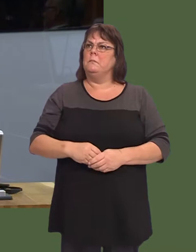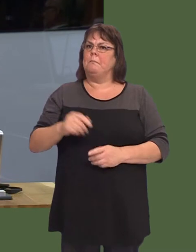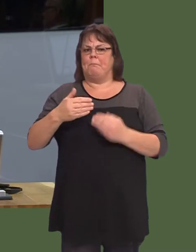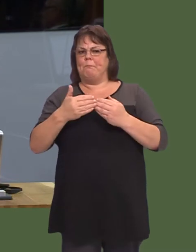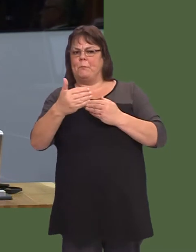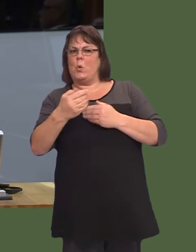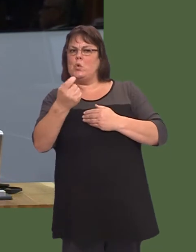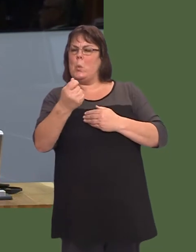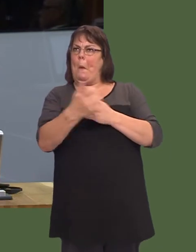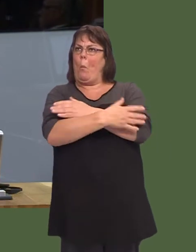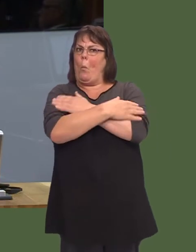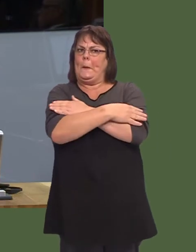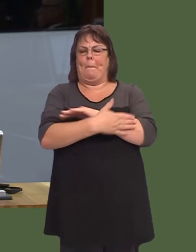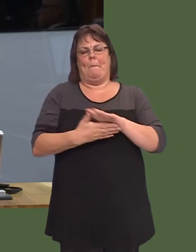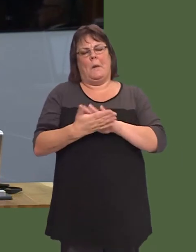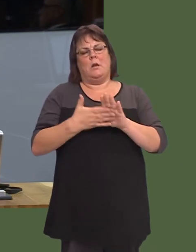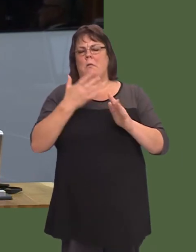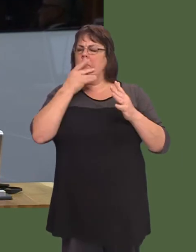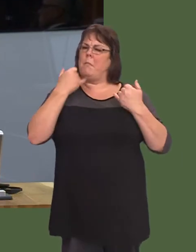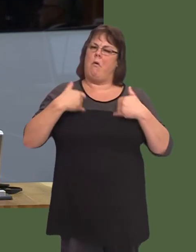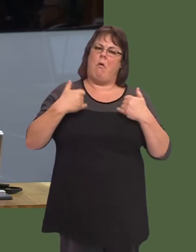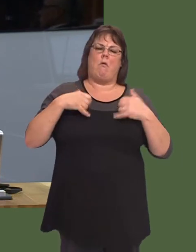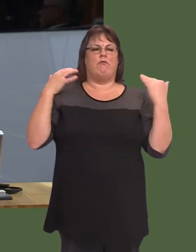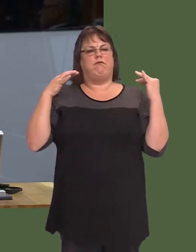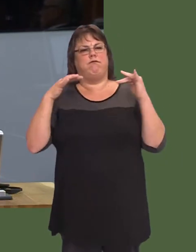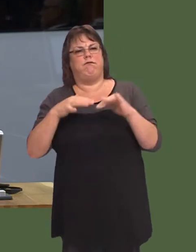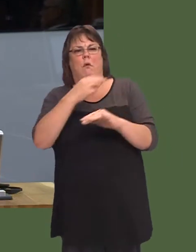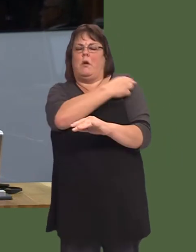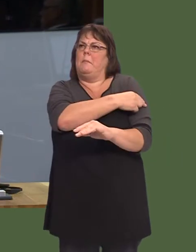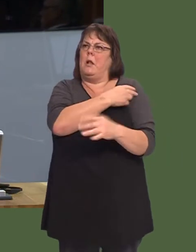As we go into the busy winter months, and with the financial pressures that are on the